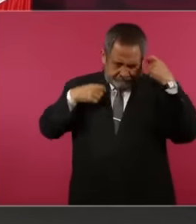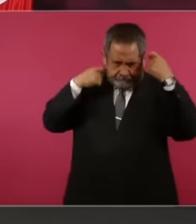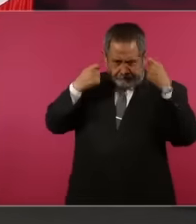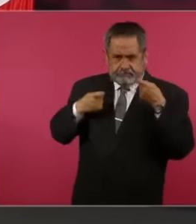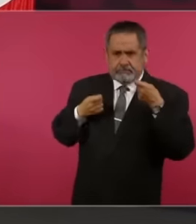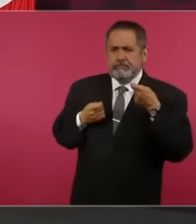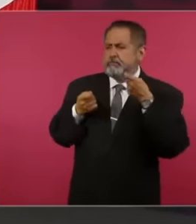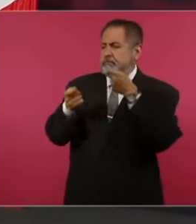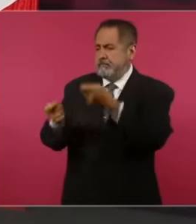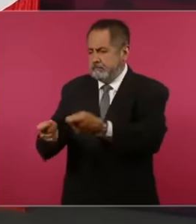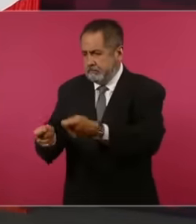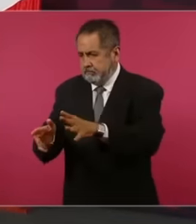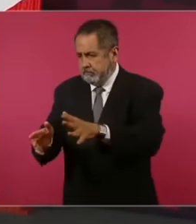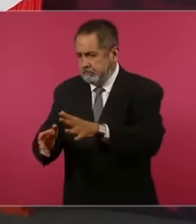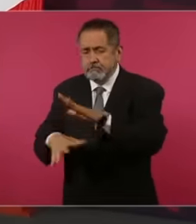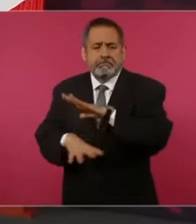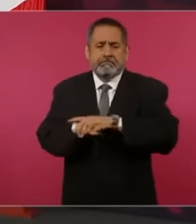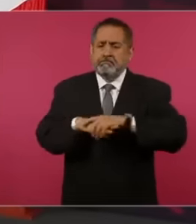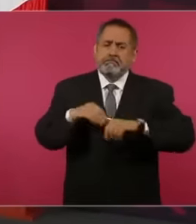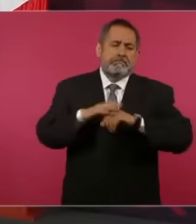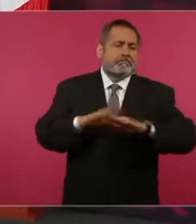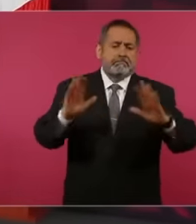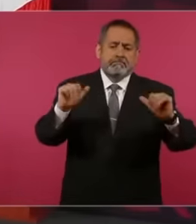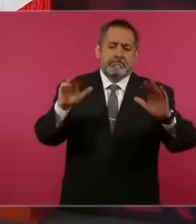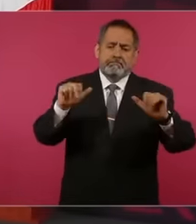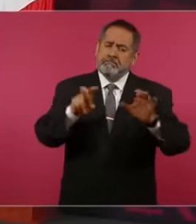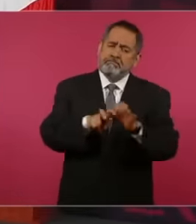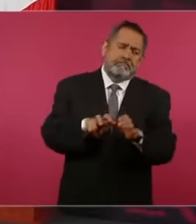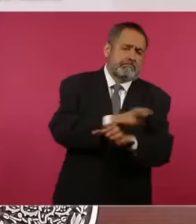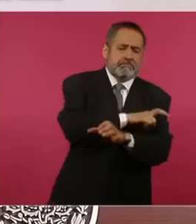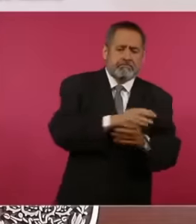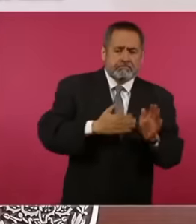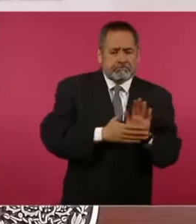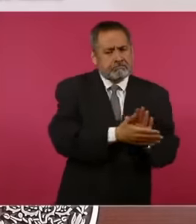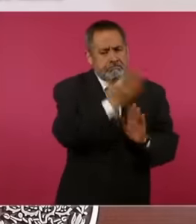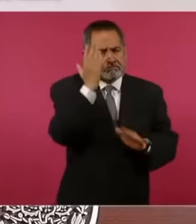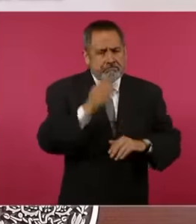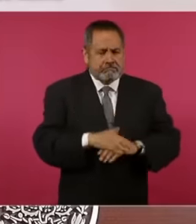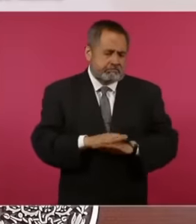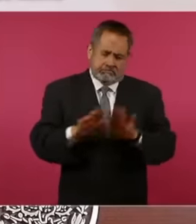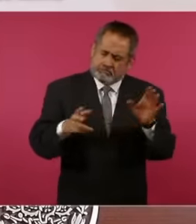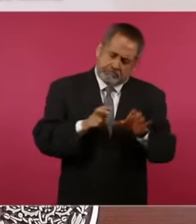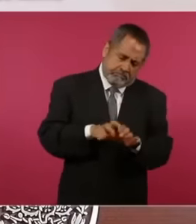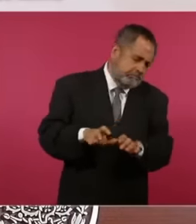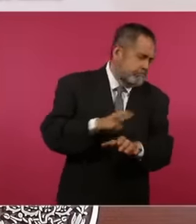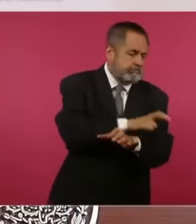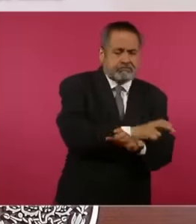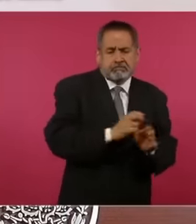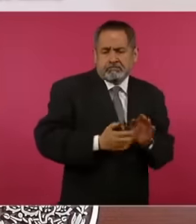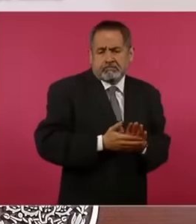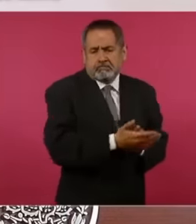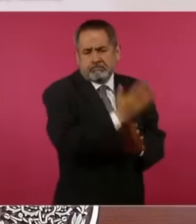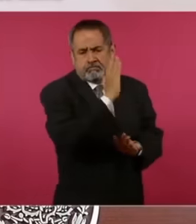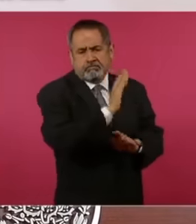goodbye I'm retiring